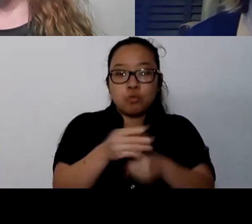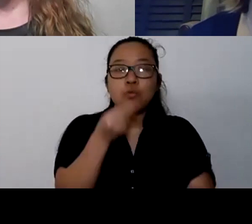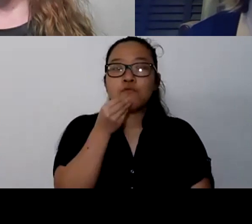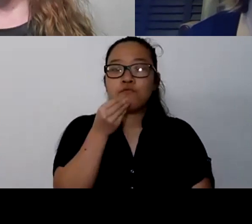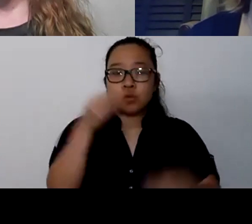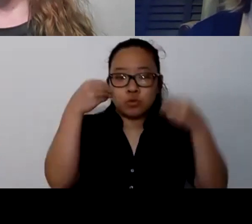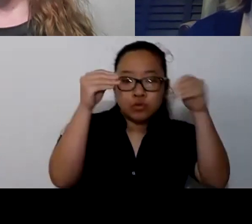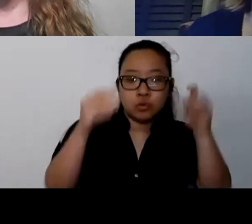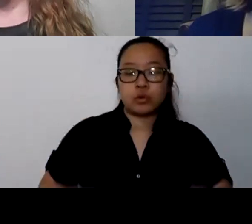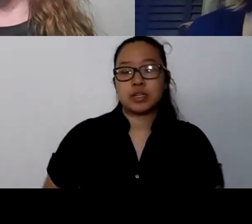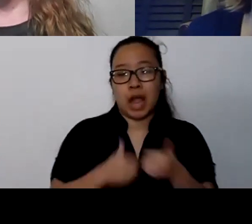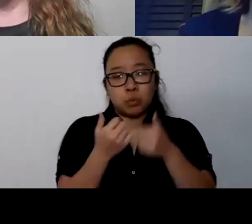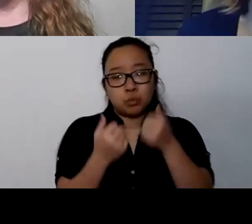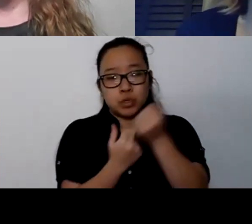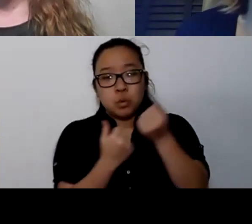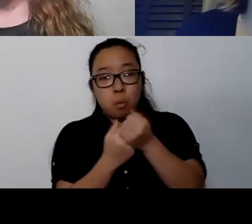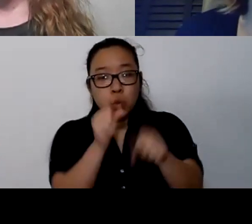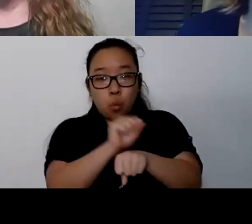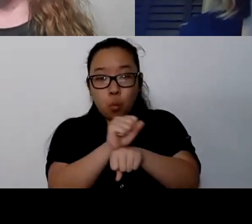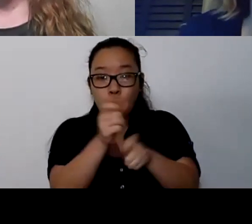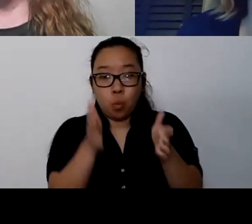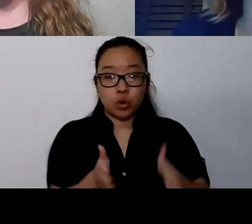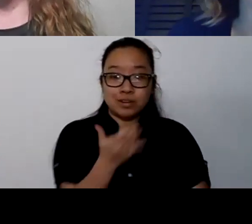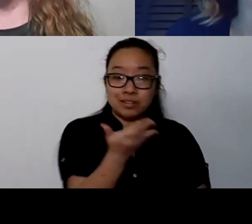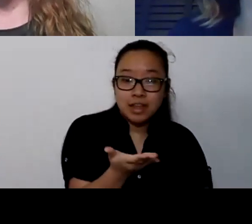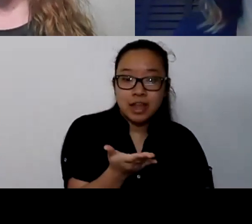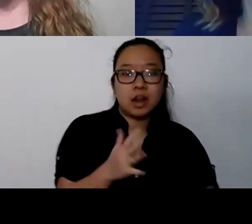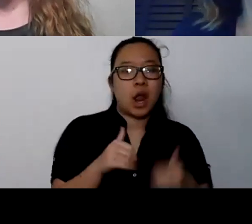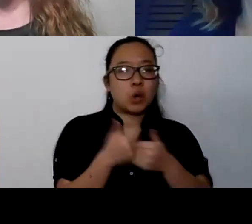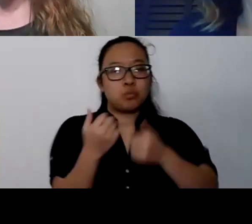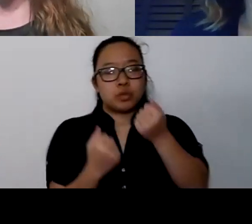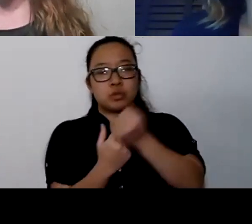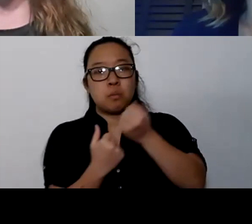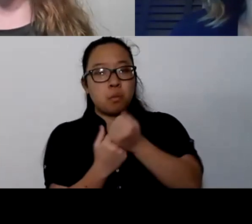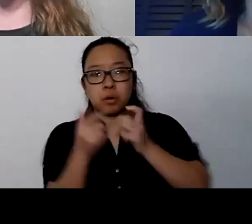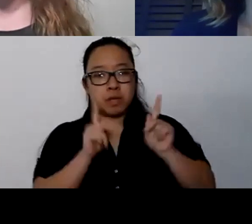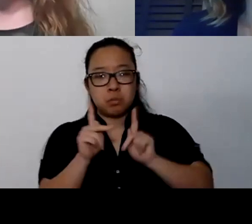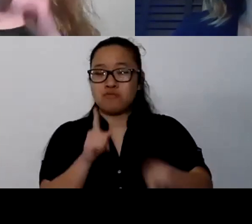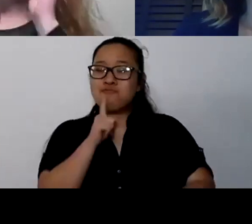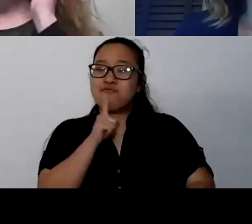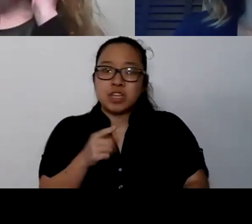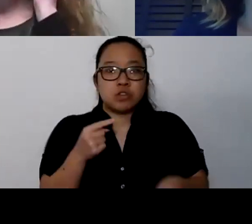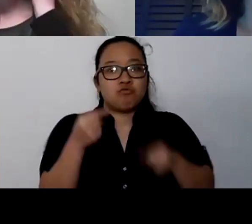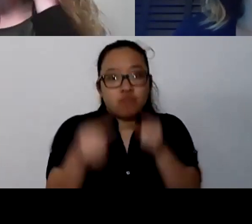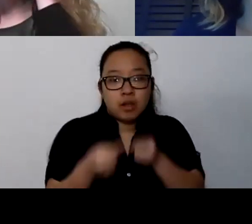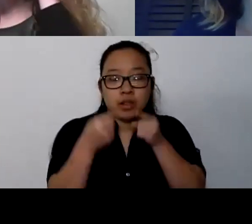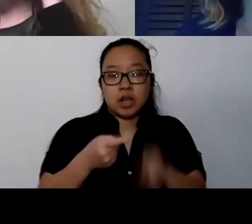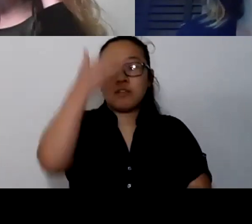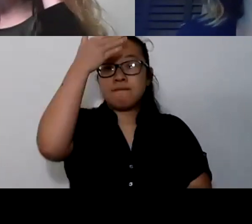How do we support just a number of people who are really struggling on the front lines right now and getting some supports to them.